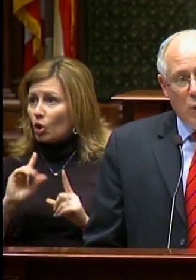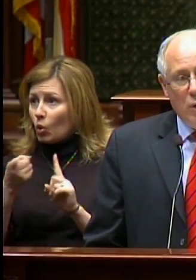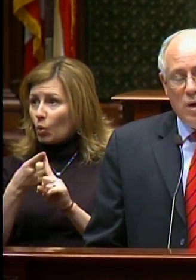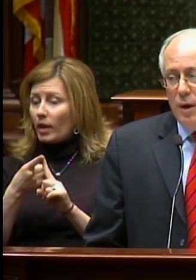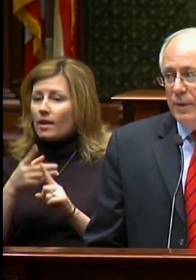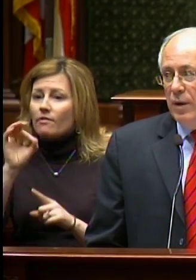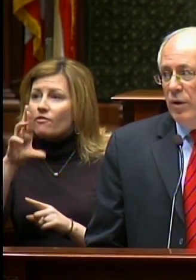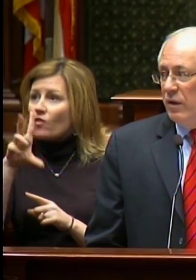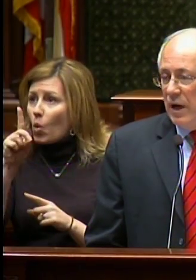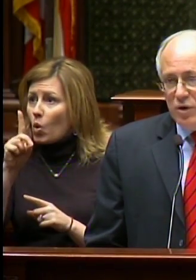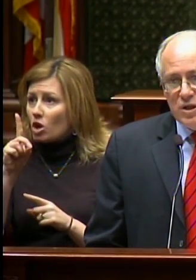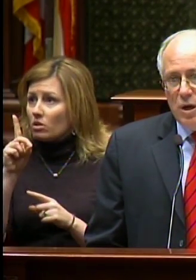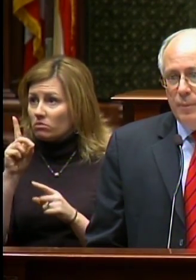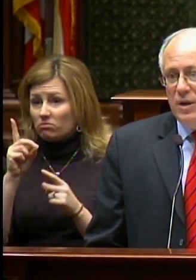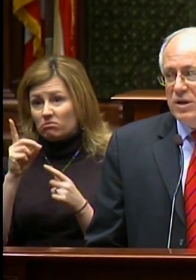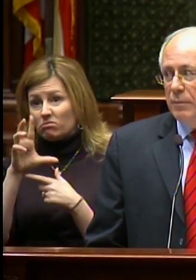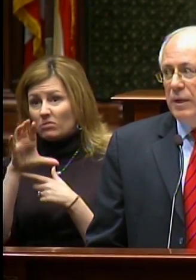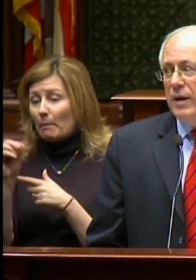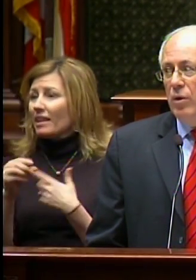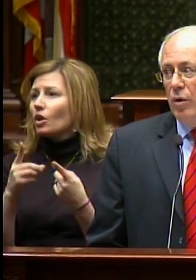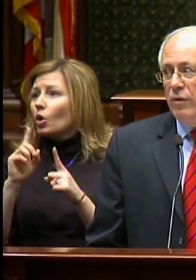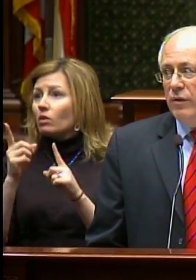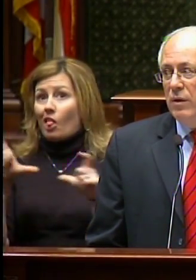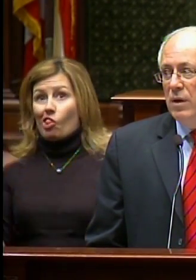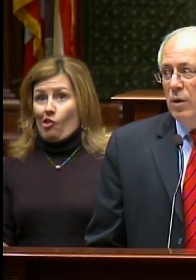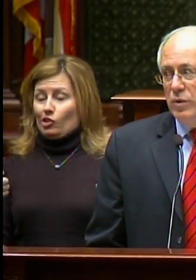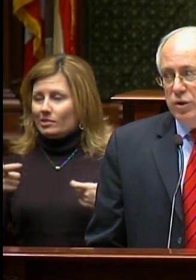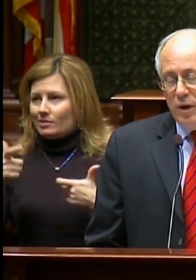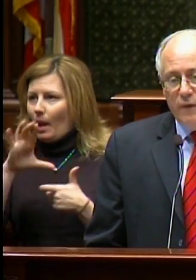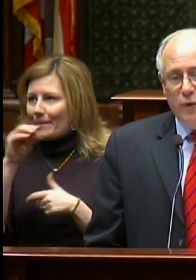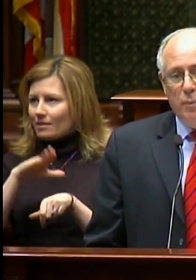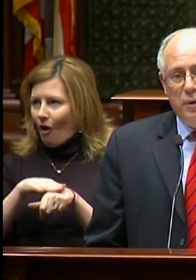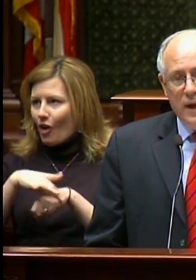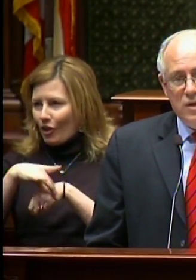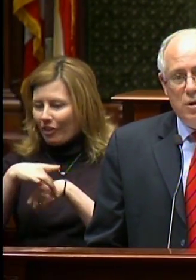Motor Company, one of the largest companies on planet Earth, was looking for a place to